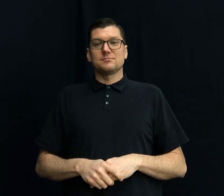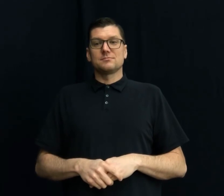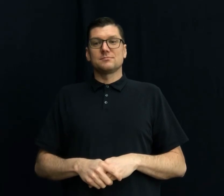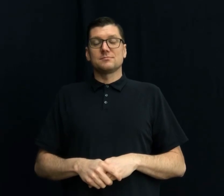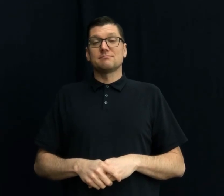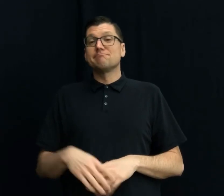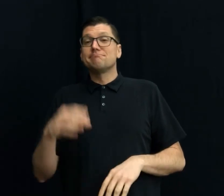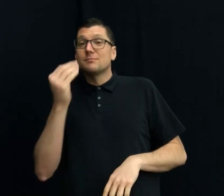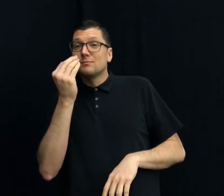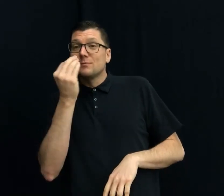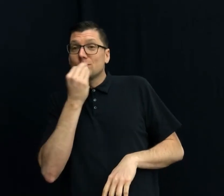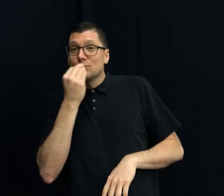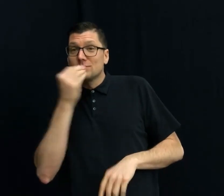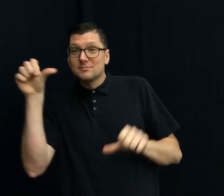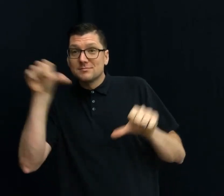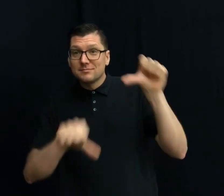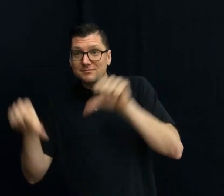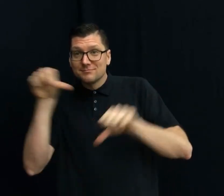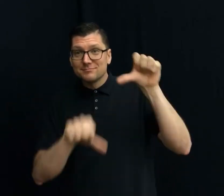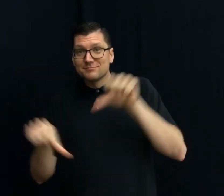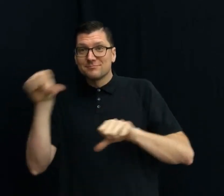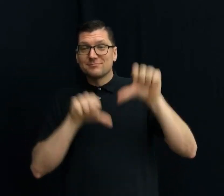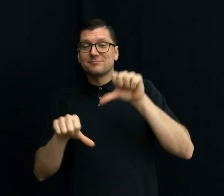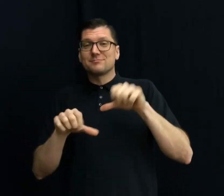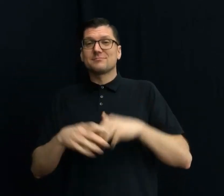FOOD SCIENCE